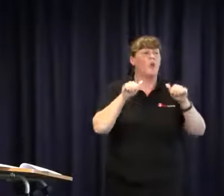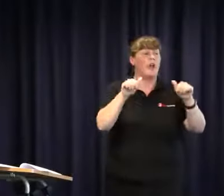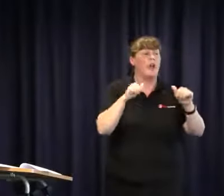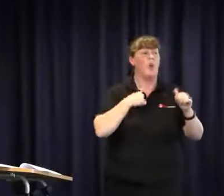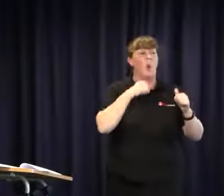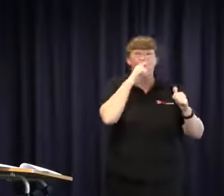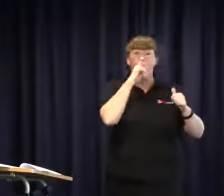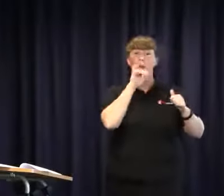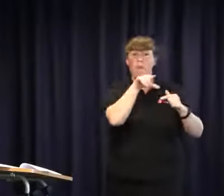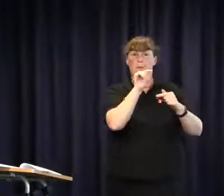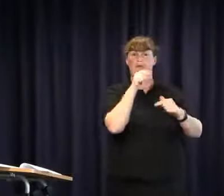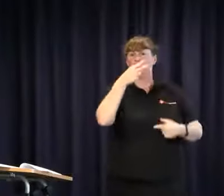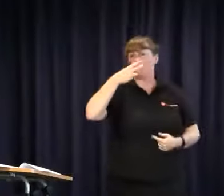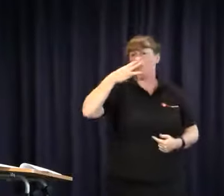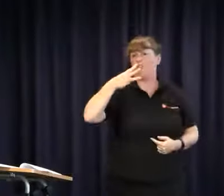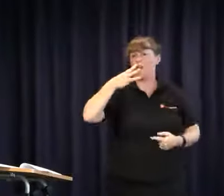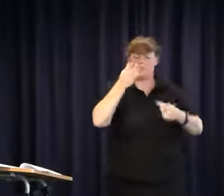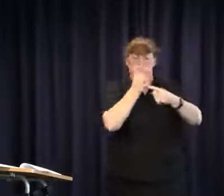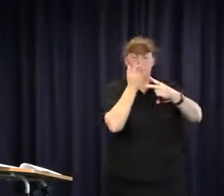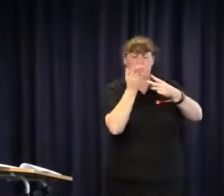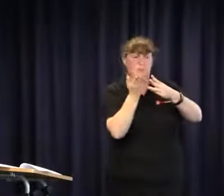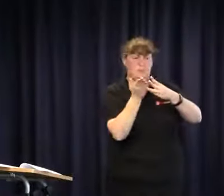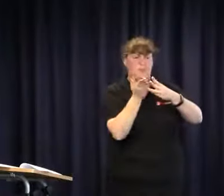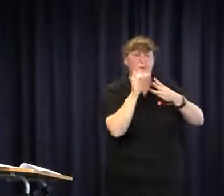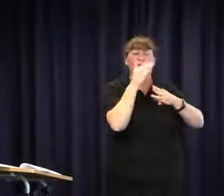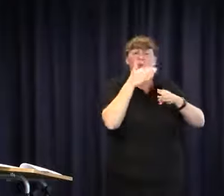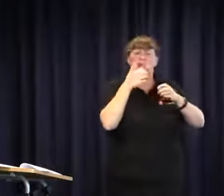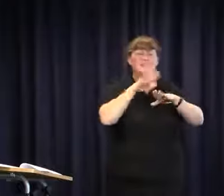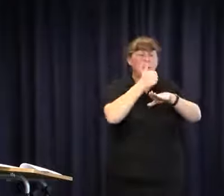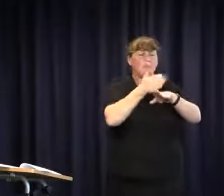You might want to start off with thinking, `Okay, two or three priority goals could be